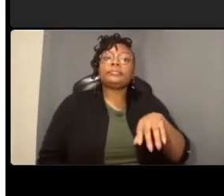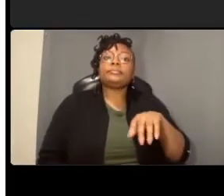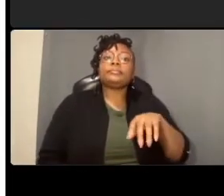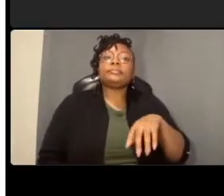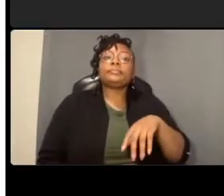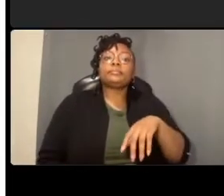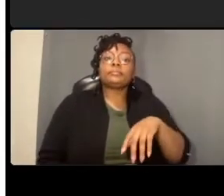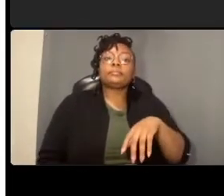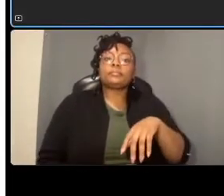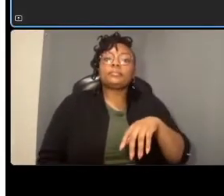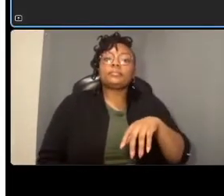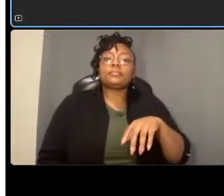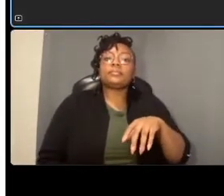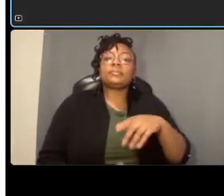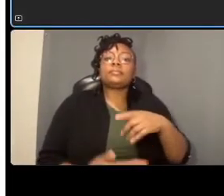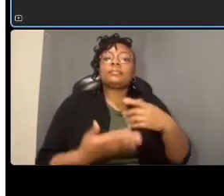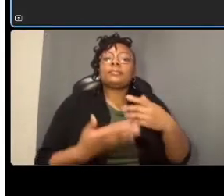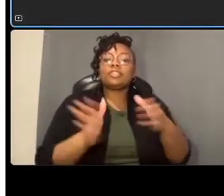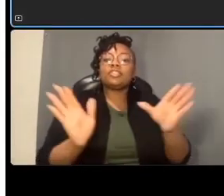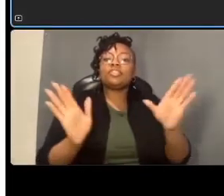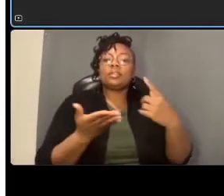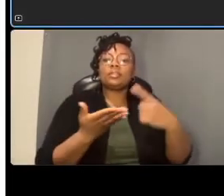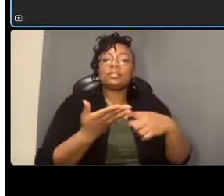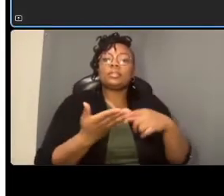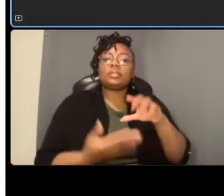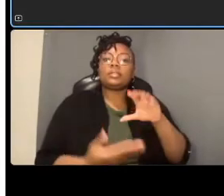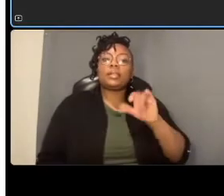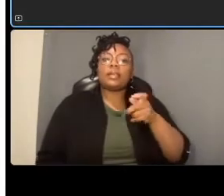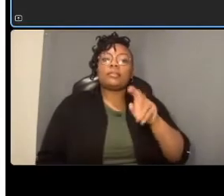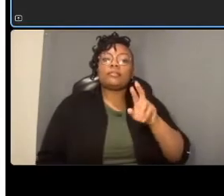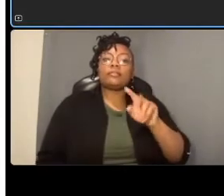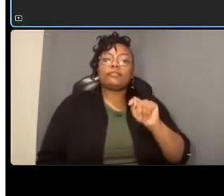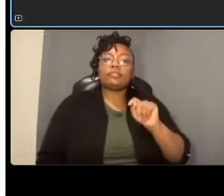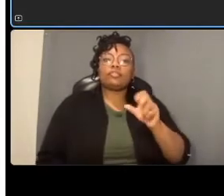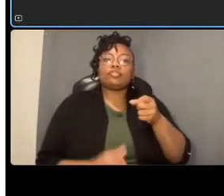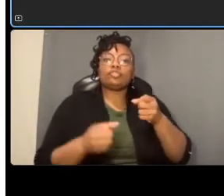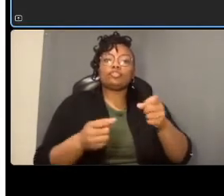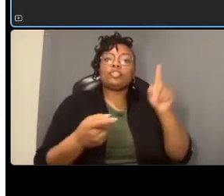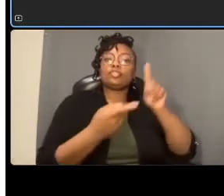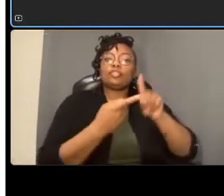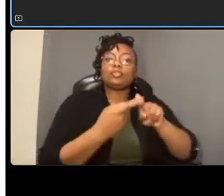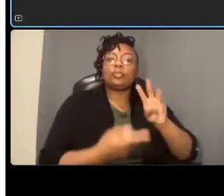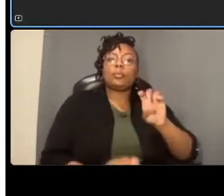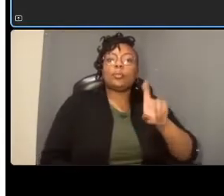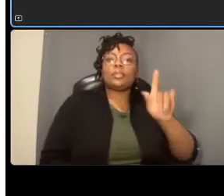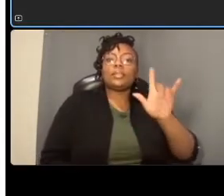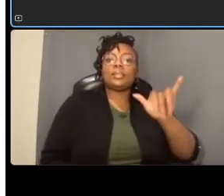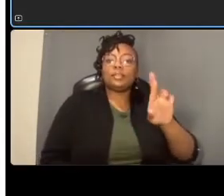calvert street to woodley road each of those two intersections and i'll zoom in a little bit